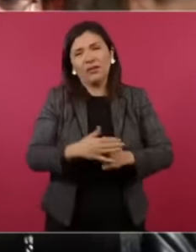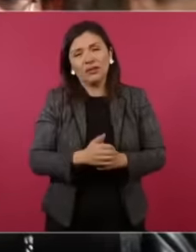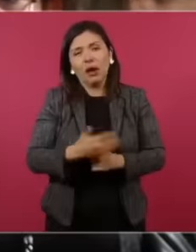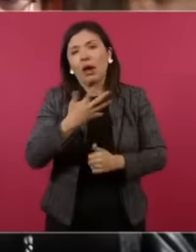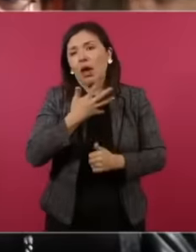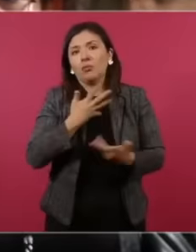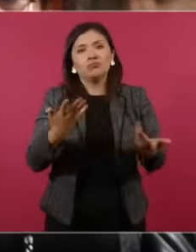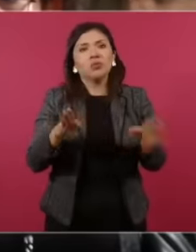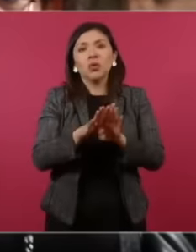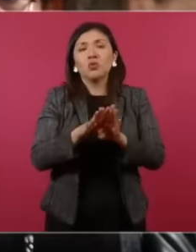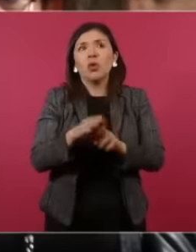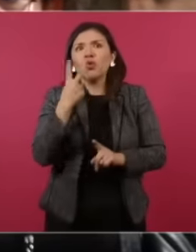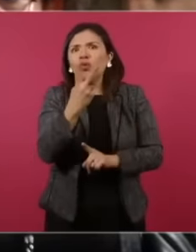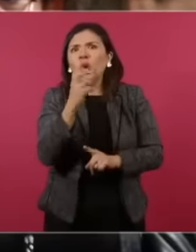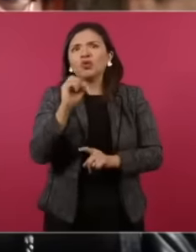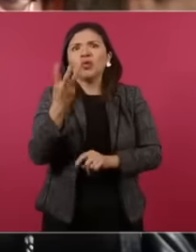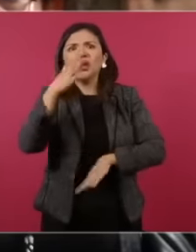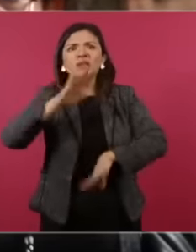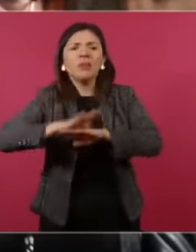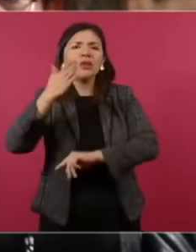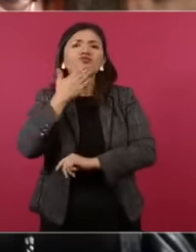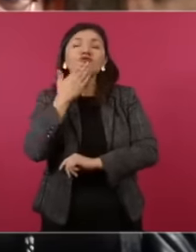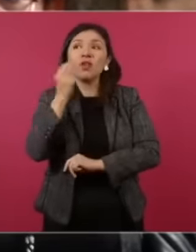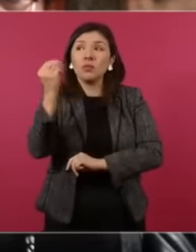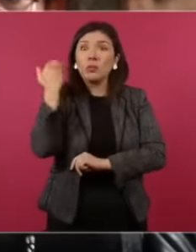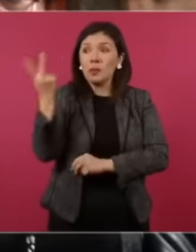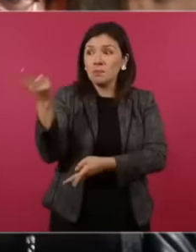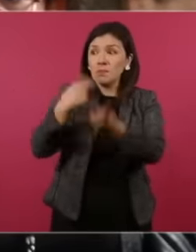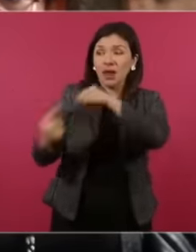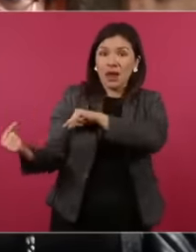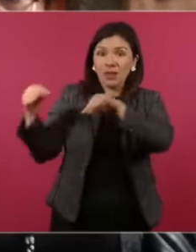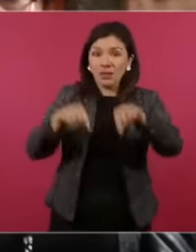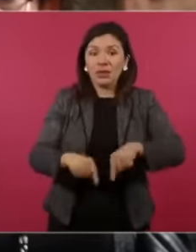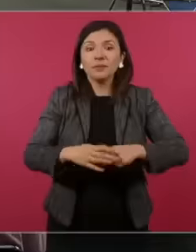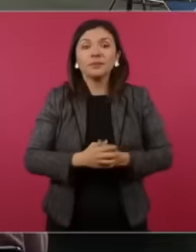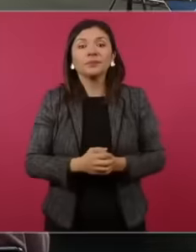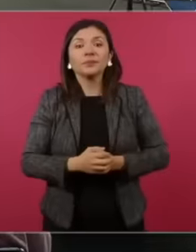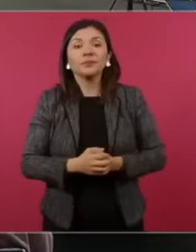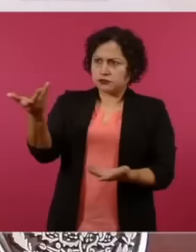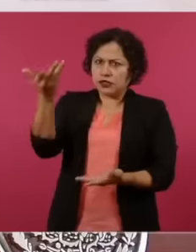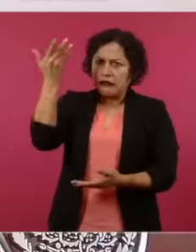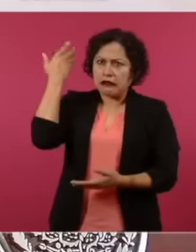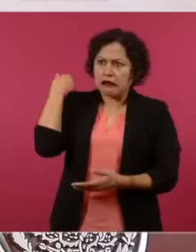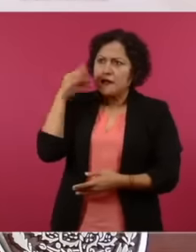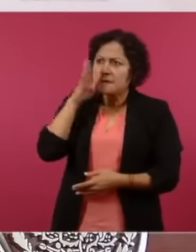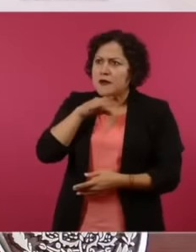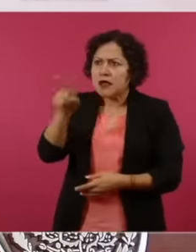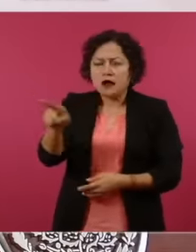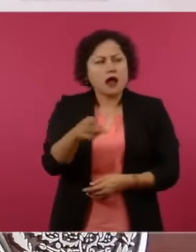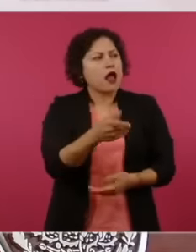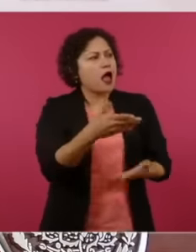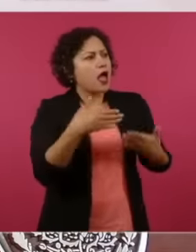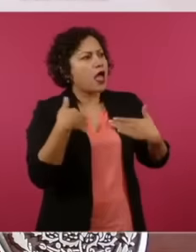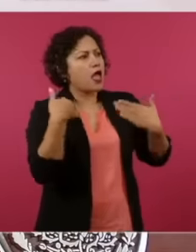or three from Sonora who came recently Eh well This lady couldn't see them,